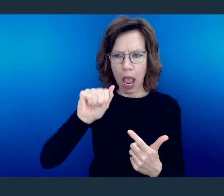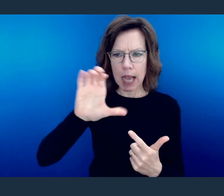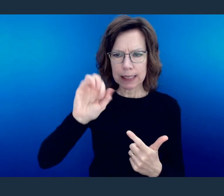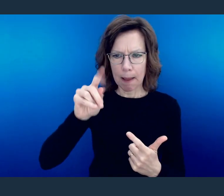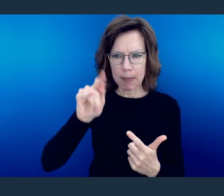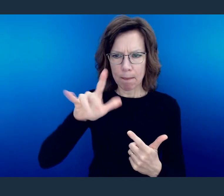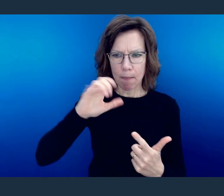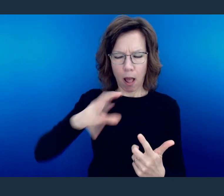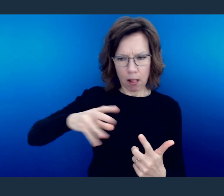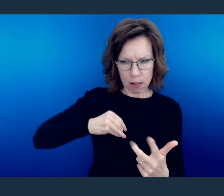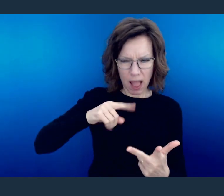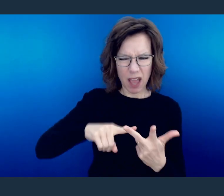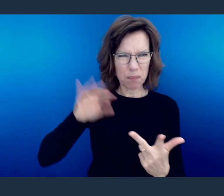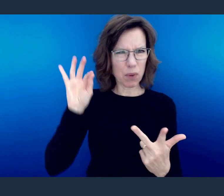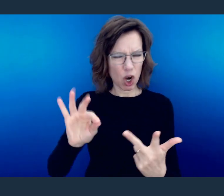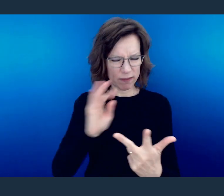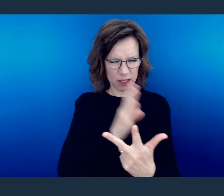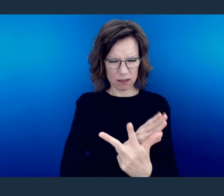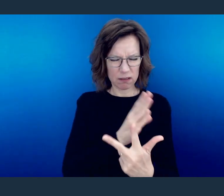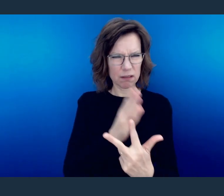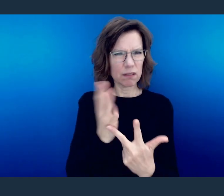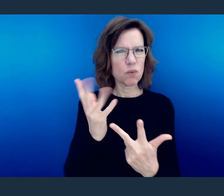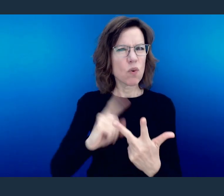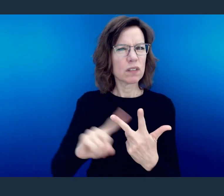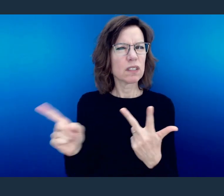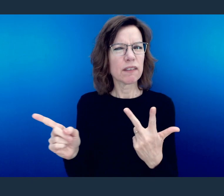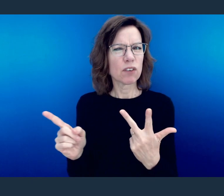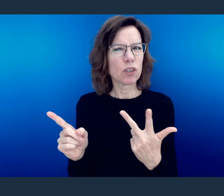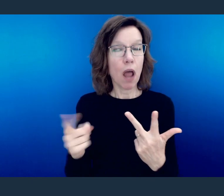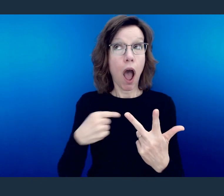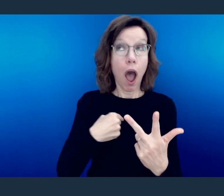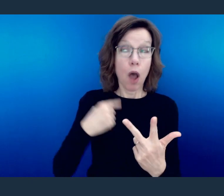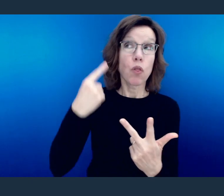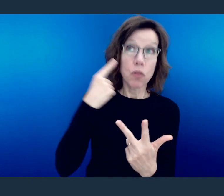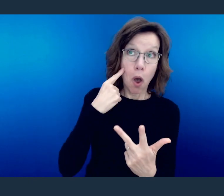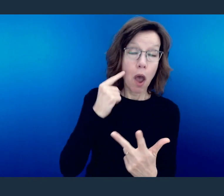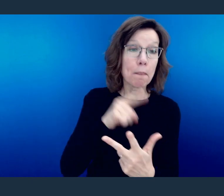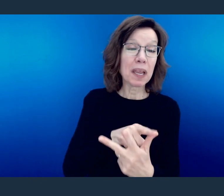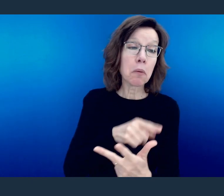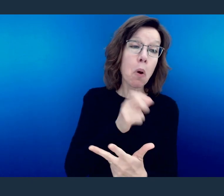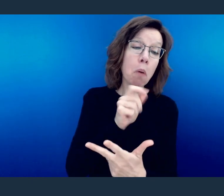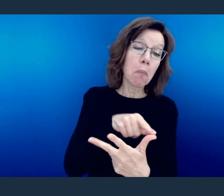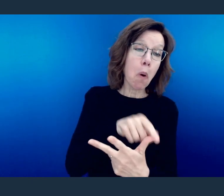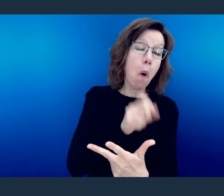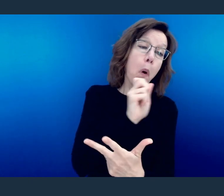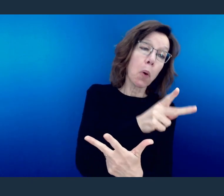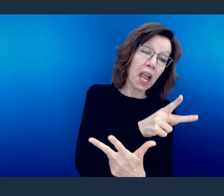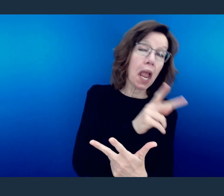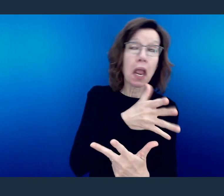is acceptable, and what is perfect? And in my mind, the first thing you start to think about is, well, good is okay.